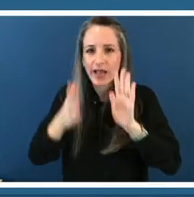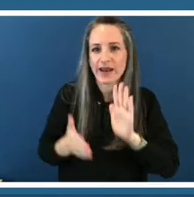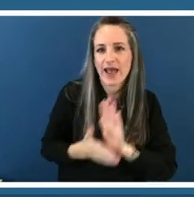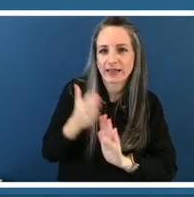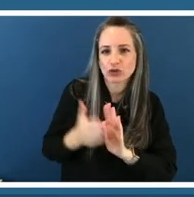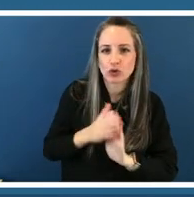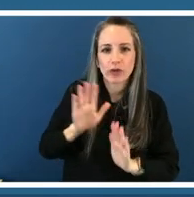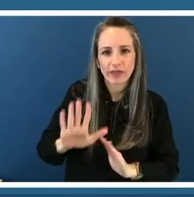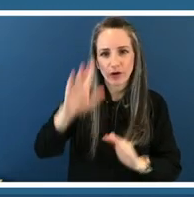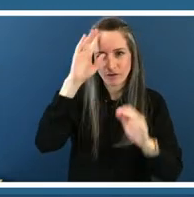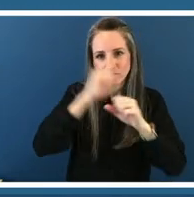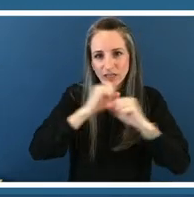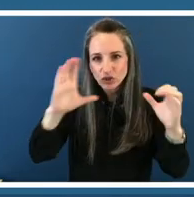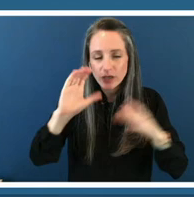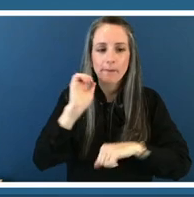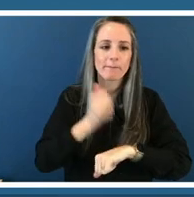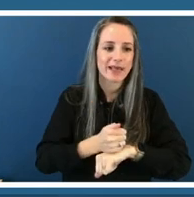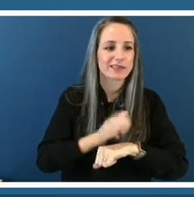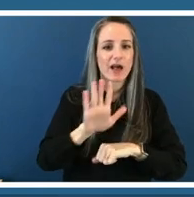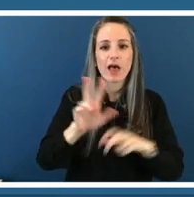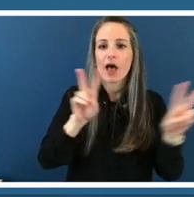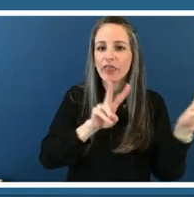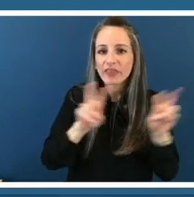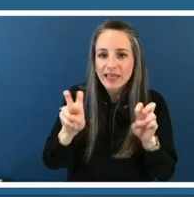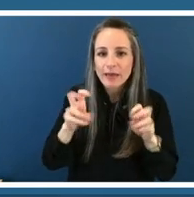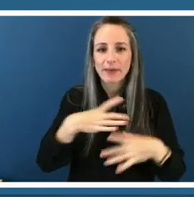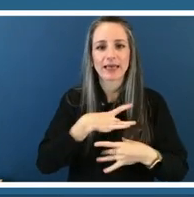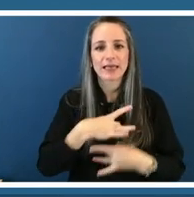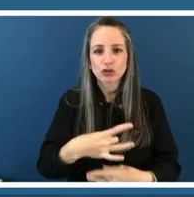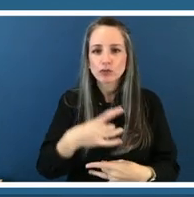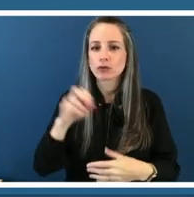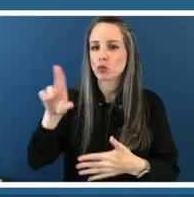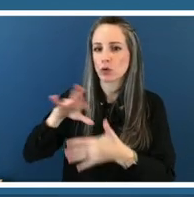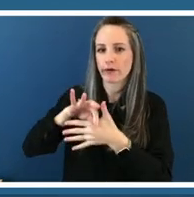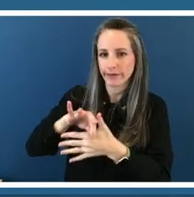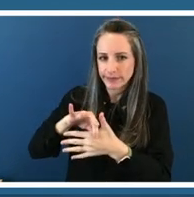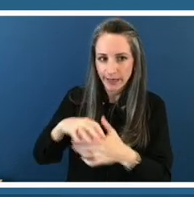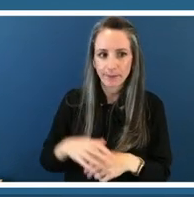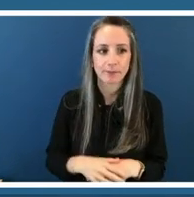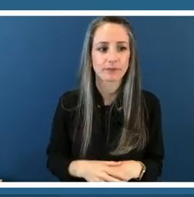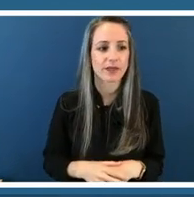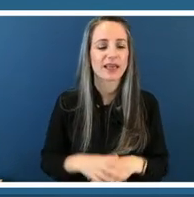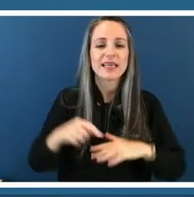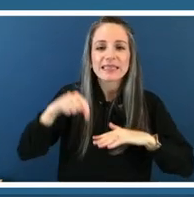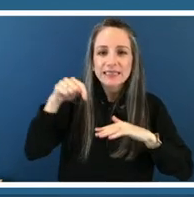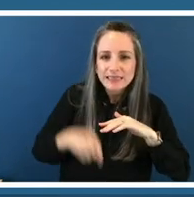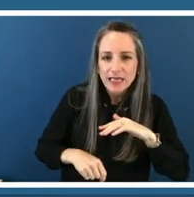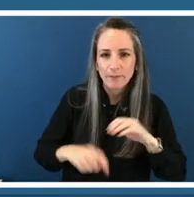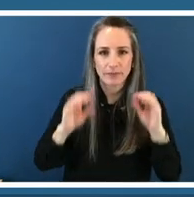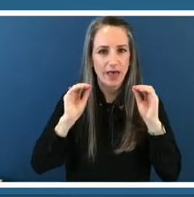interest or subject matter the emerging artist program is an in-depth